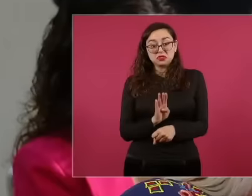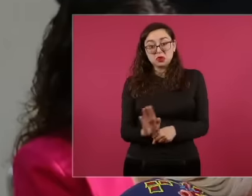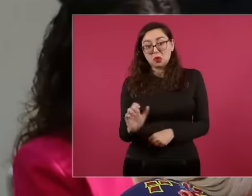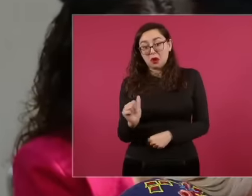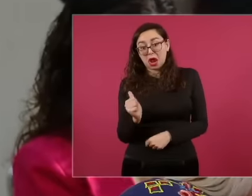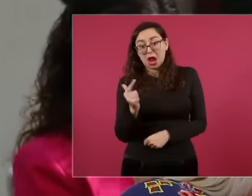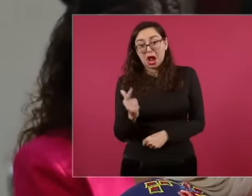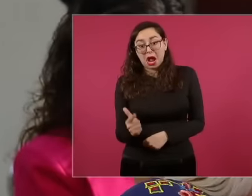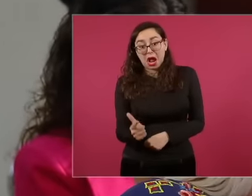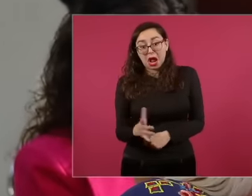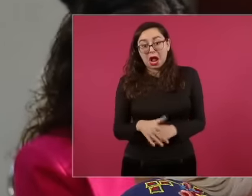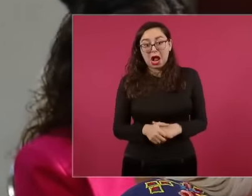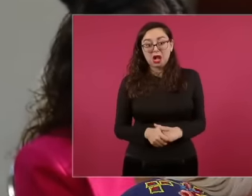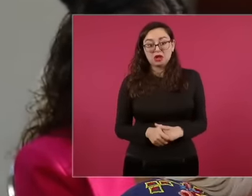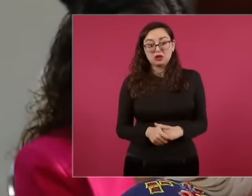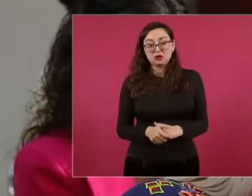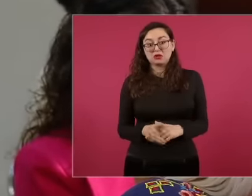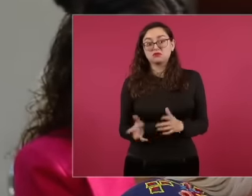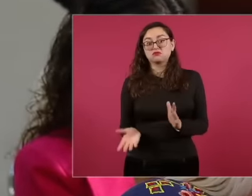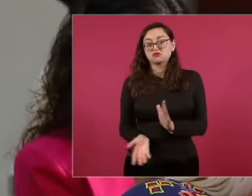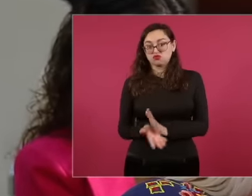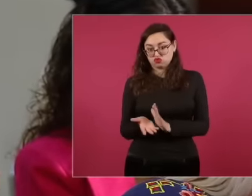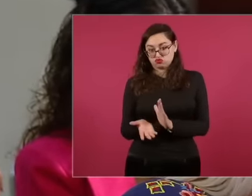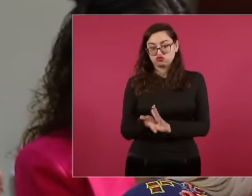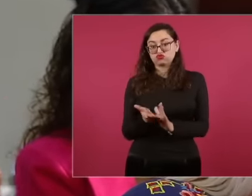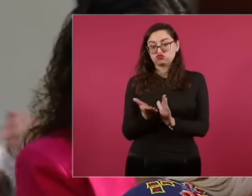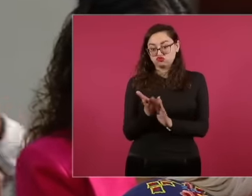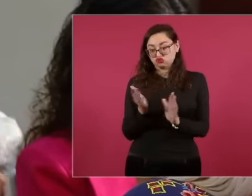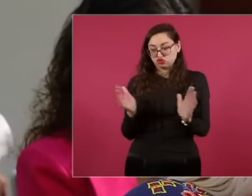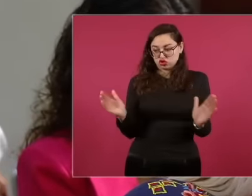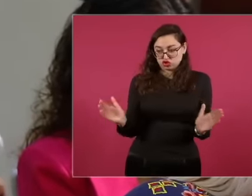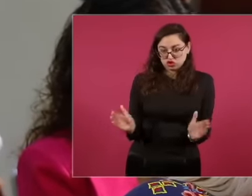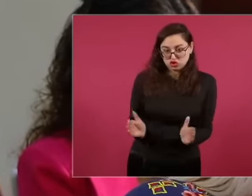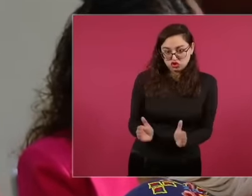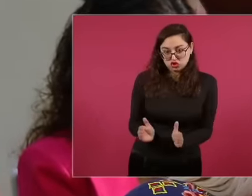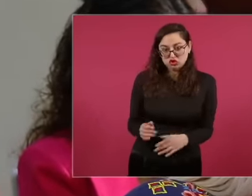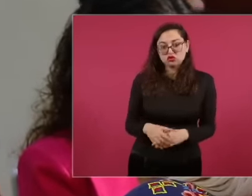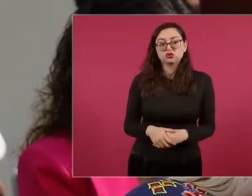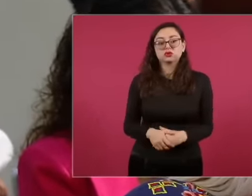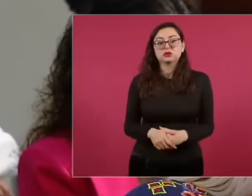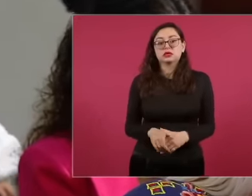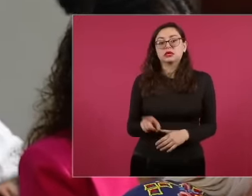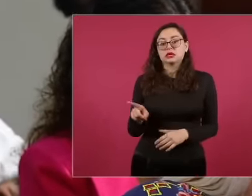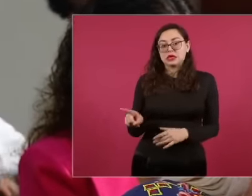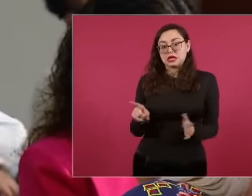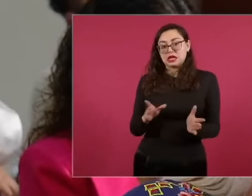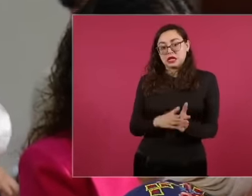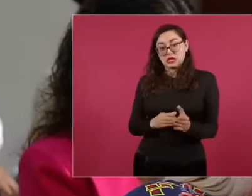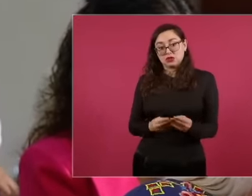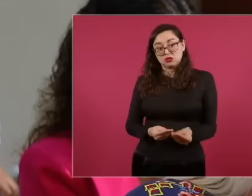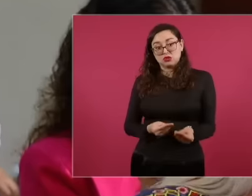the people who are at the bottom Then he brought a document where he says